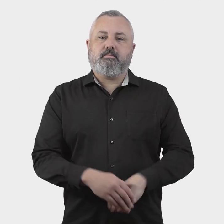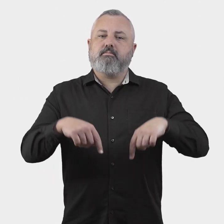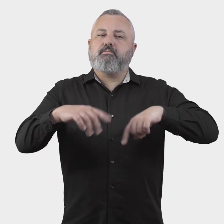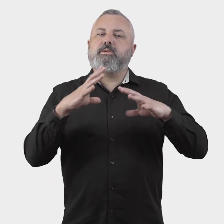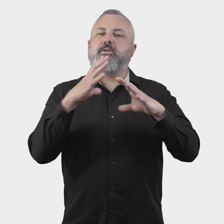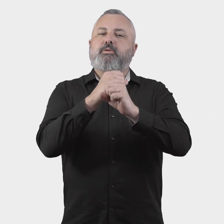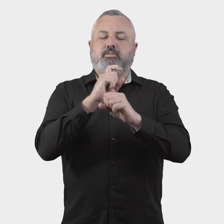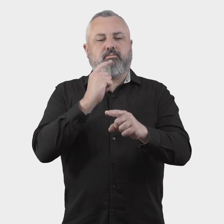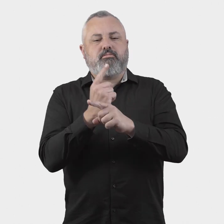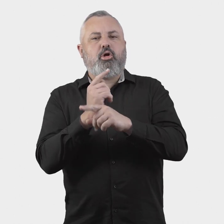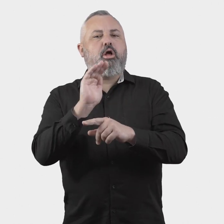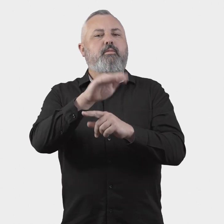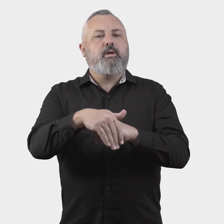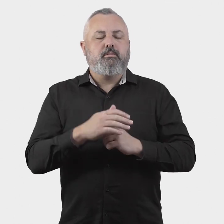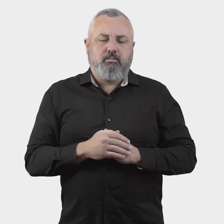Key points: